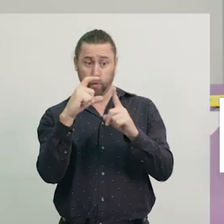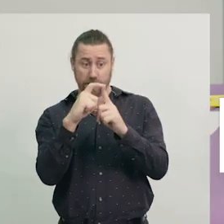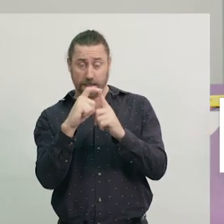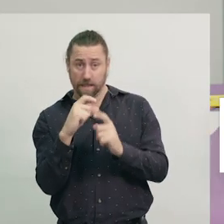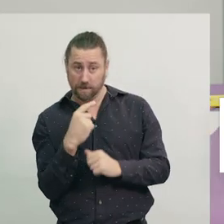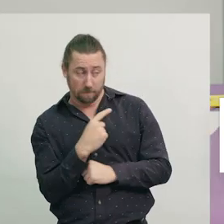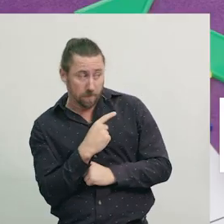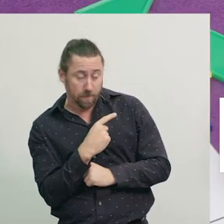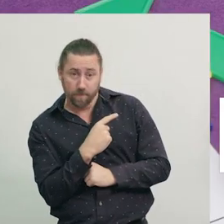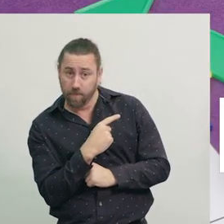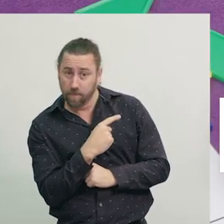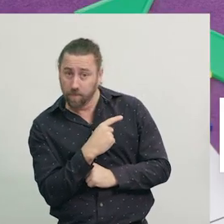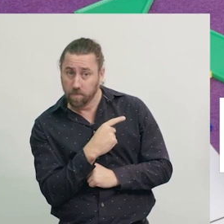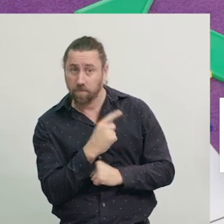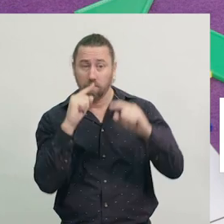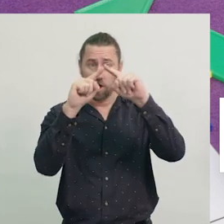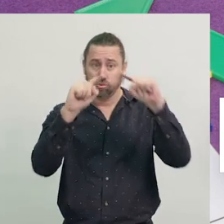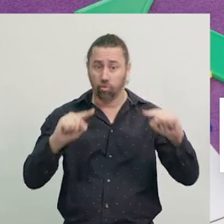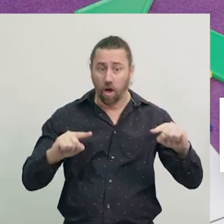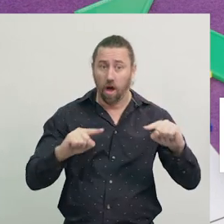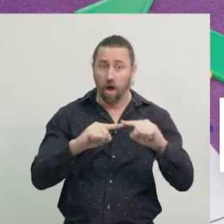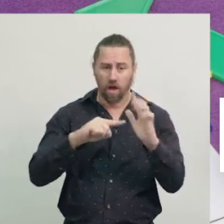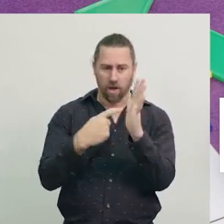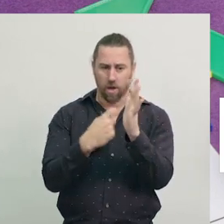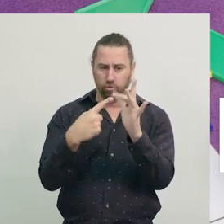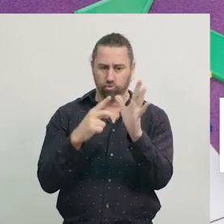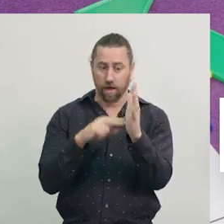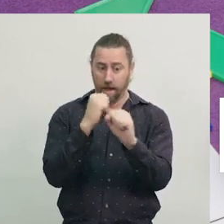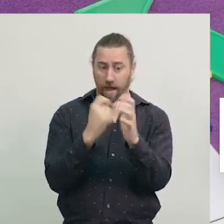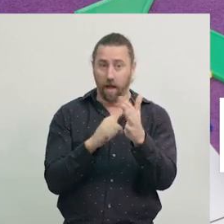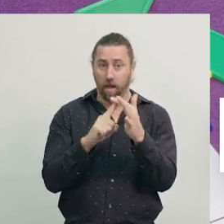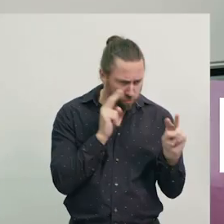In Maths, we'll unlock the mysteries of an ancient Chinese puzzle called a tangram.